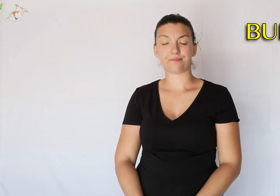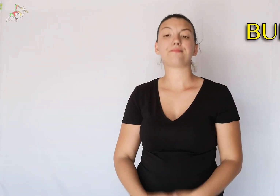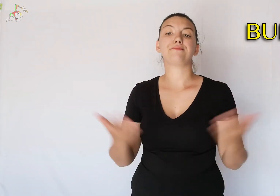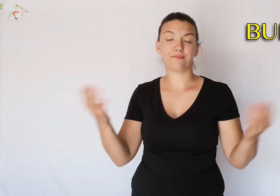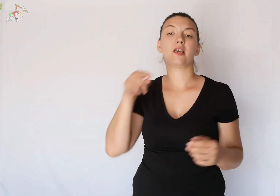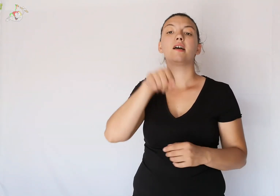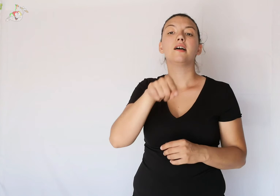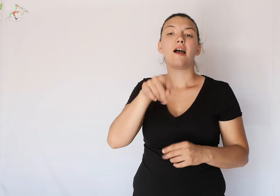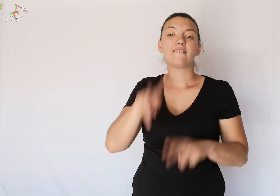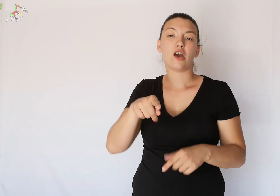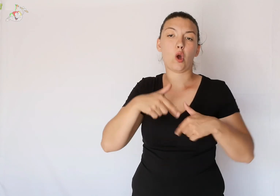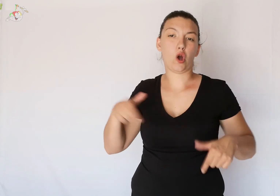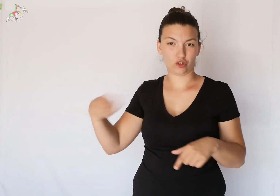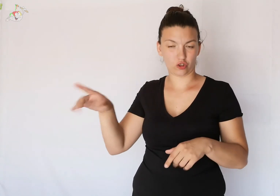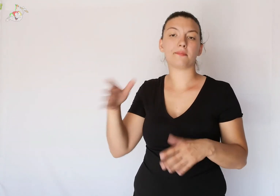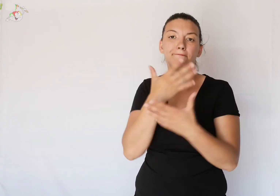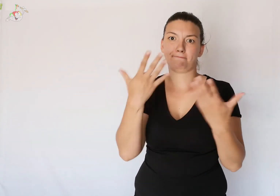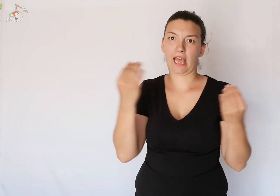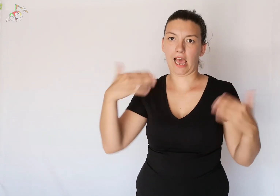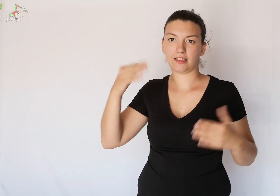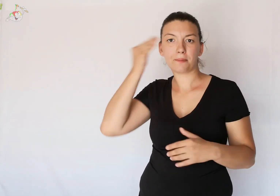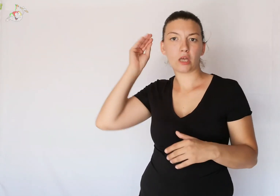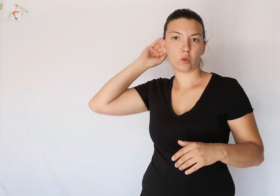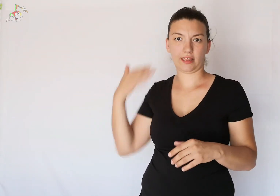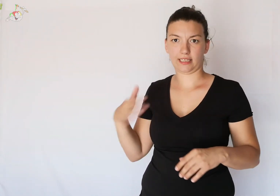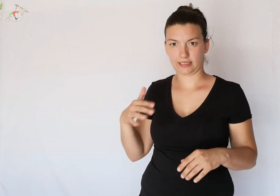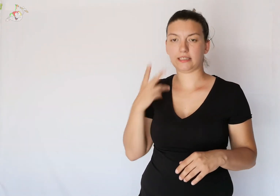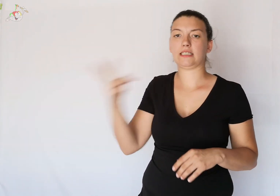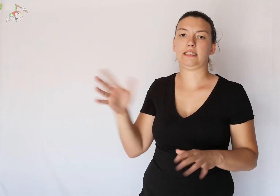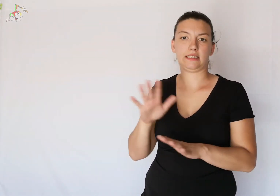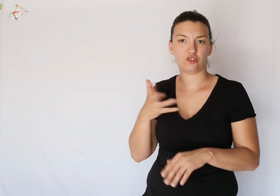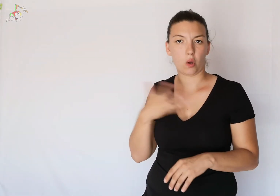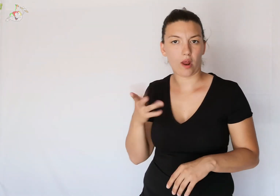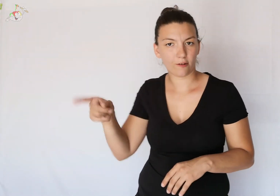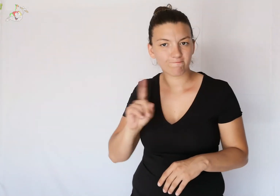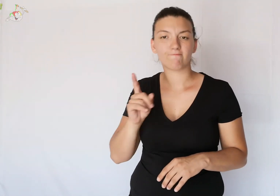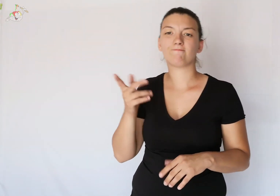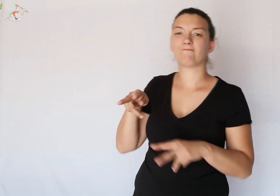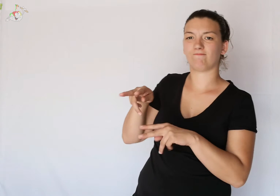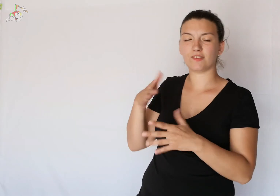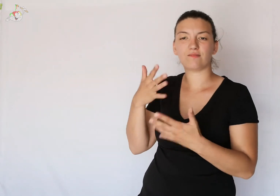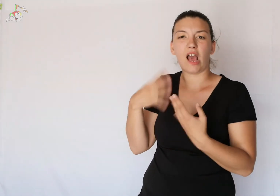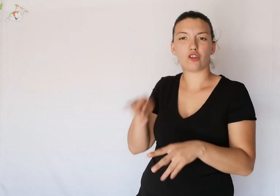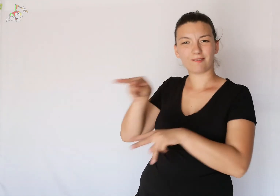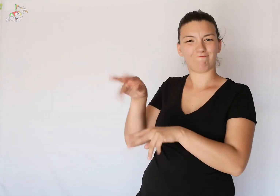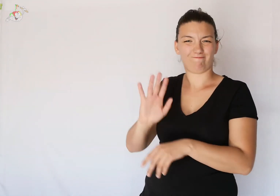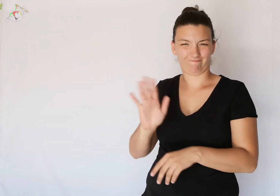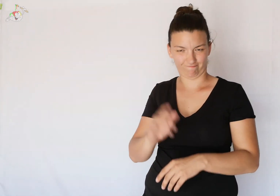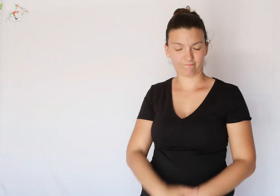There are many prejudices about this costume that automatically creates distrust.